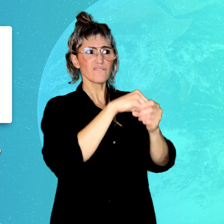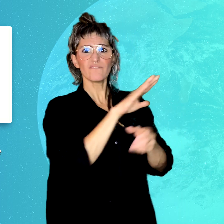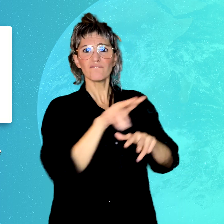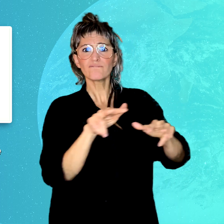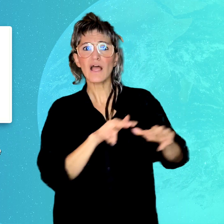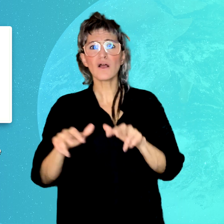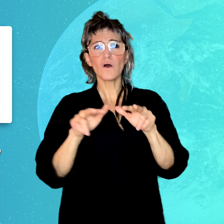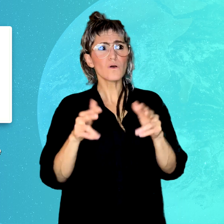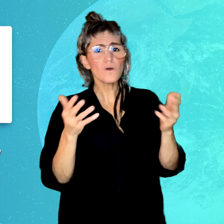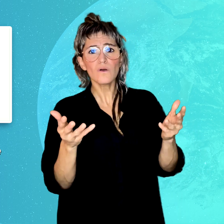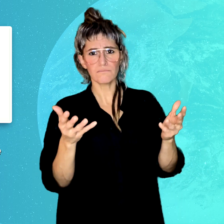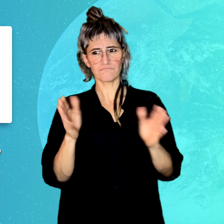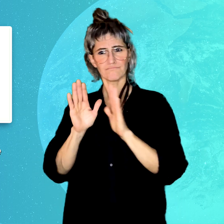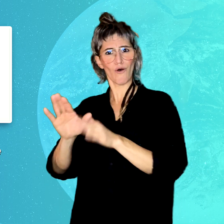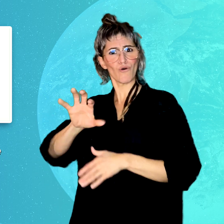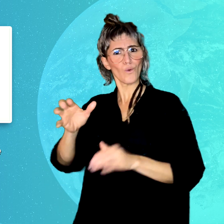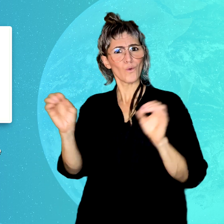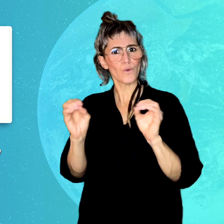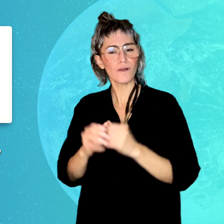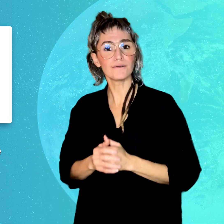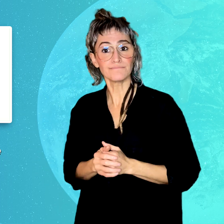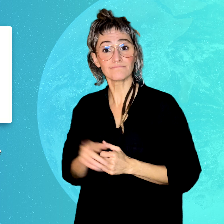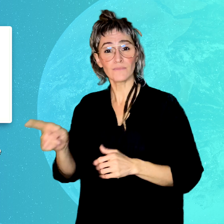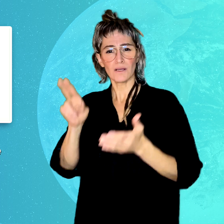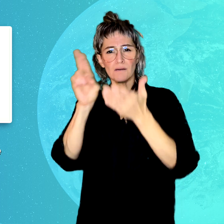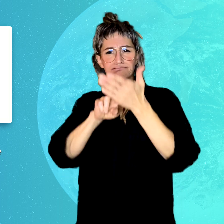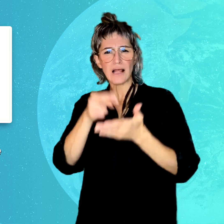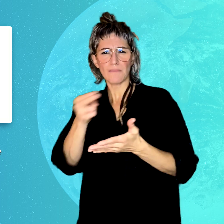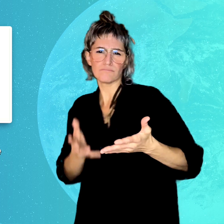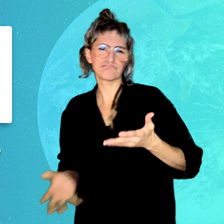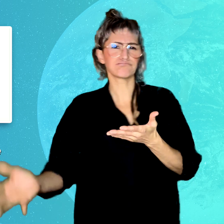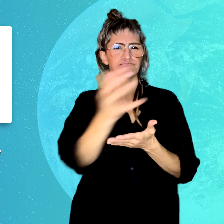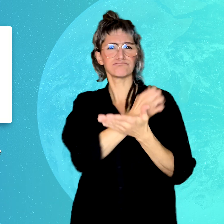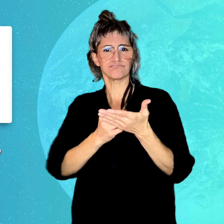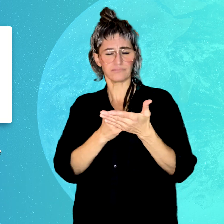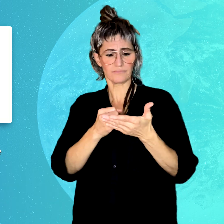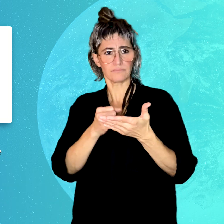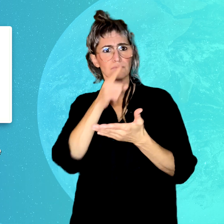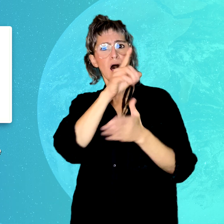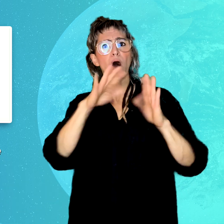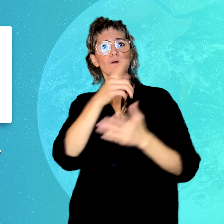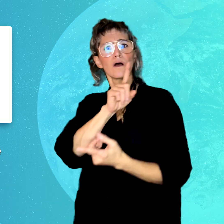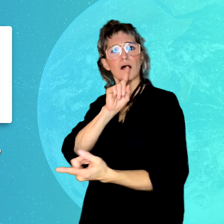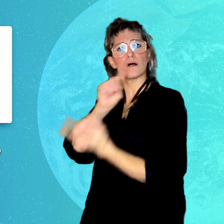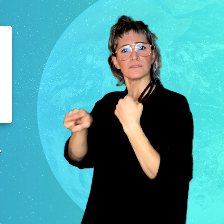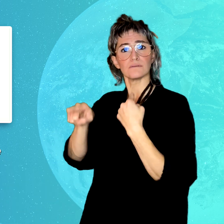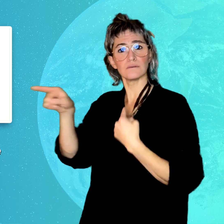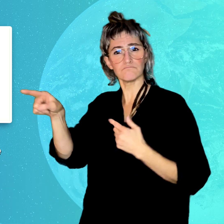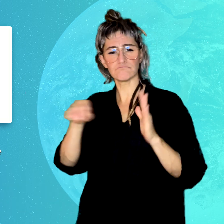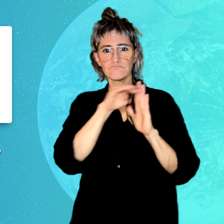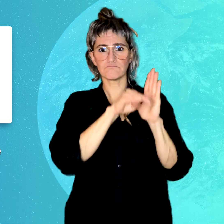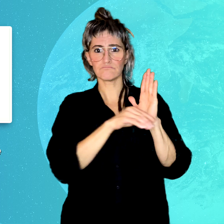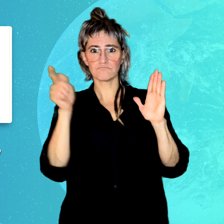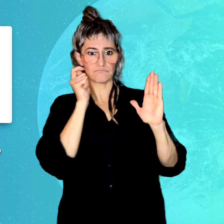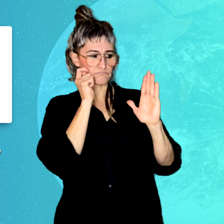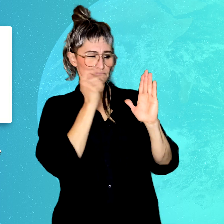in their videos. The Ombudsman Office is reviewing the petition